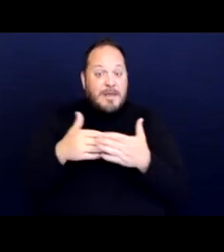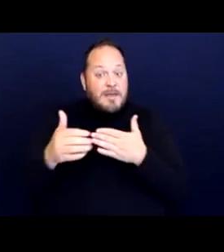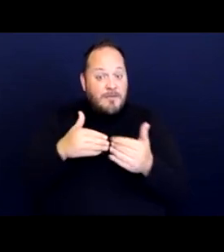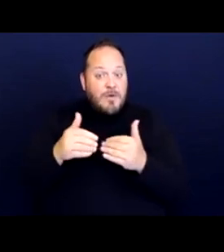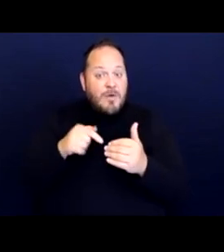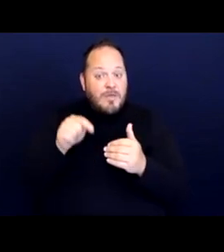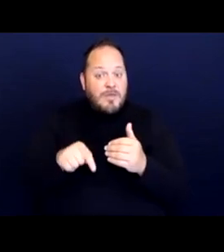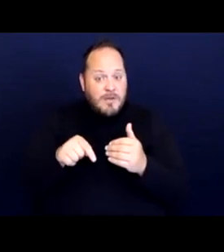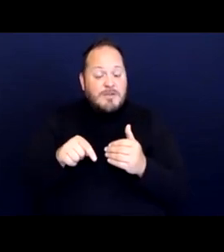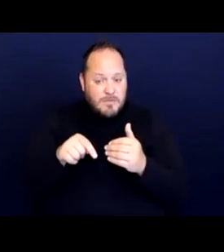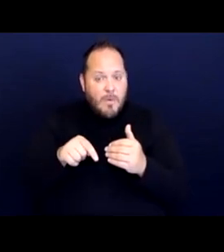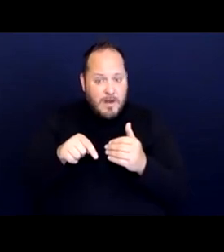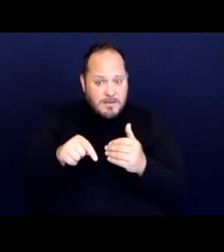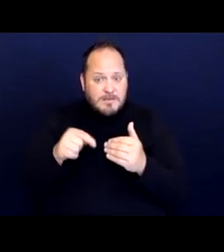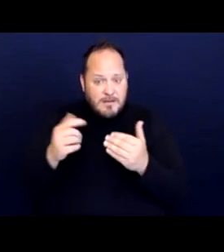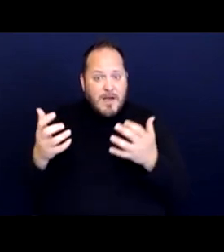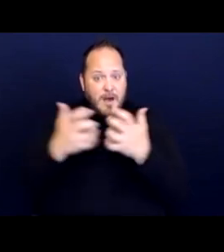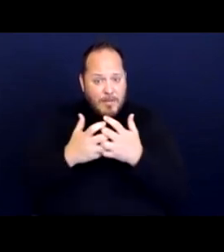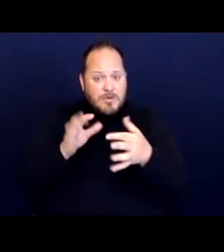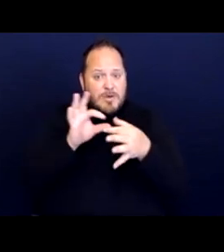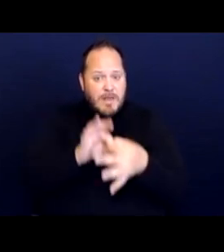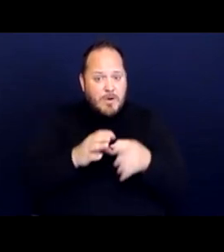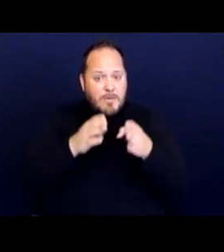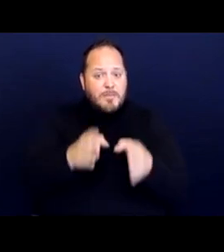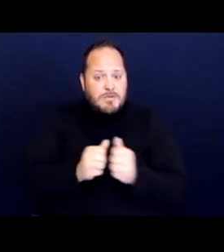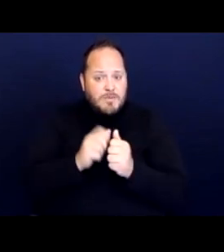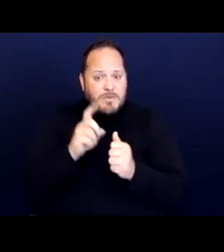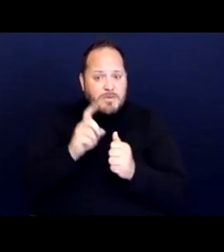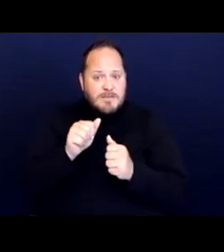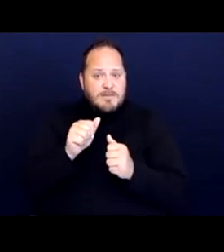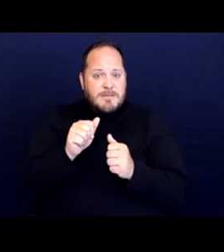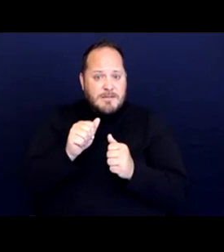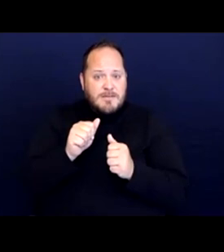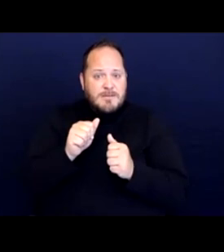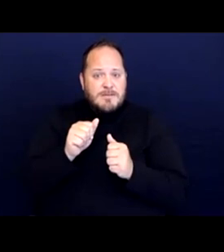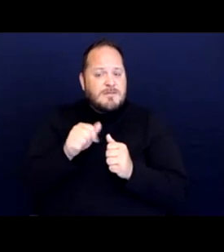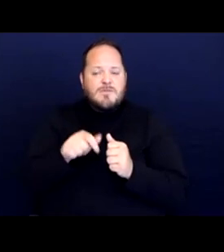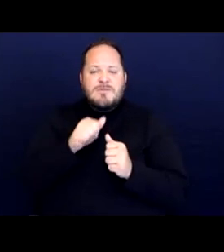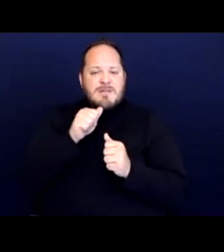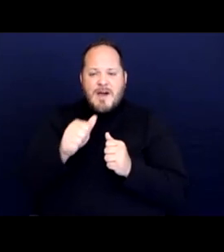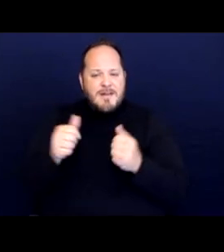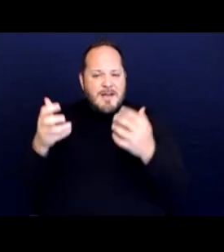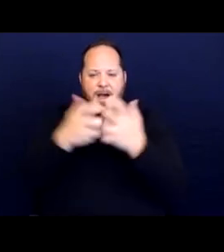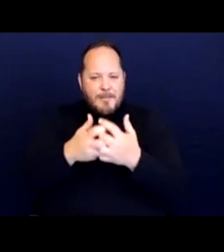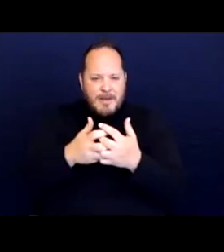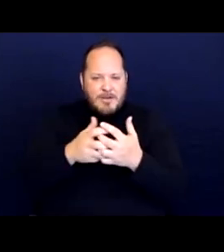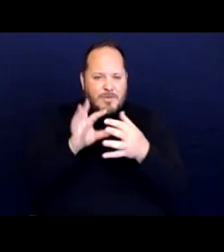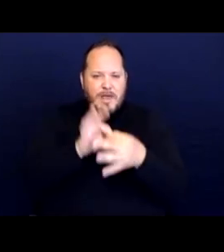related to the person with the disability ability to sort of meet the financial policies